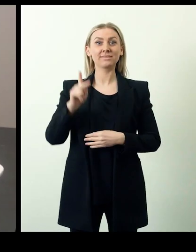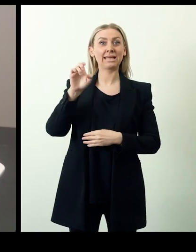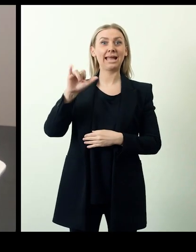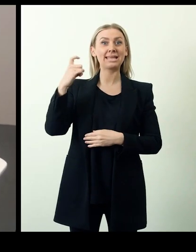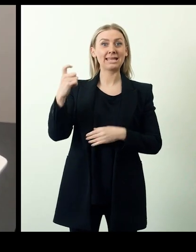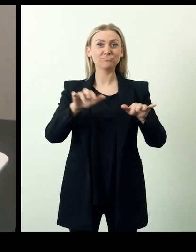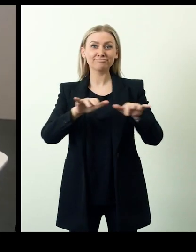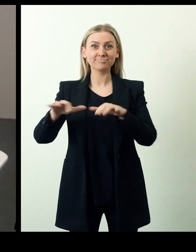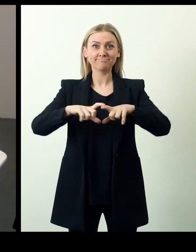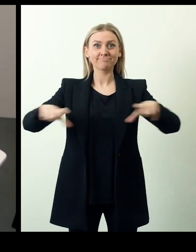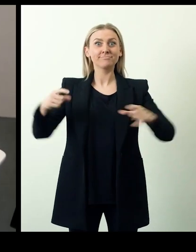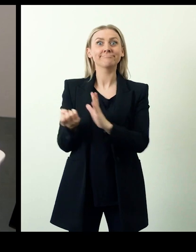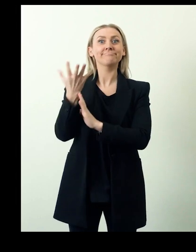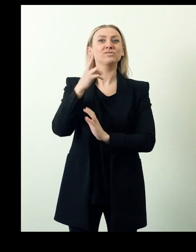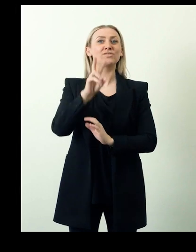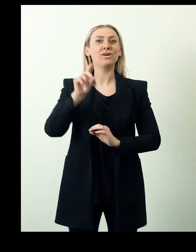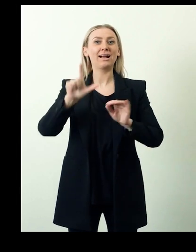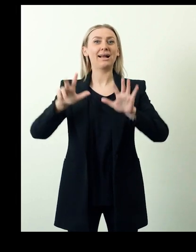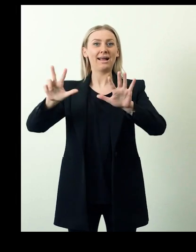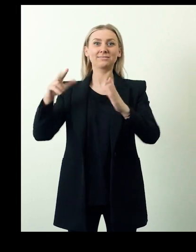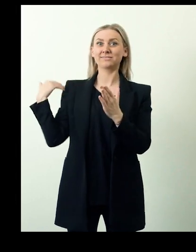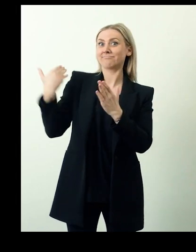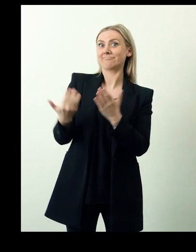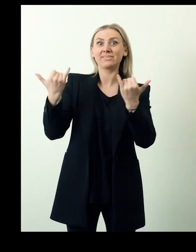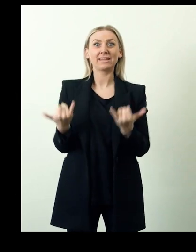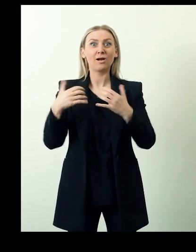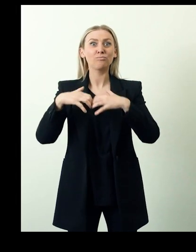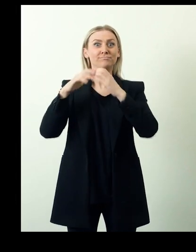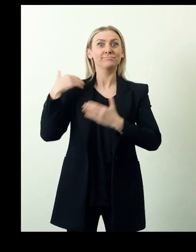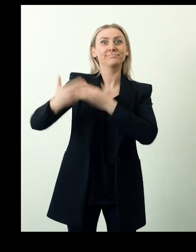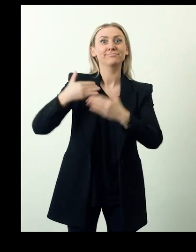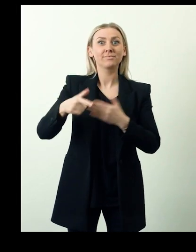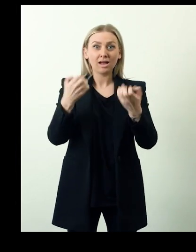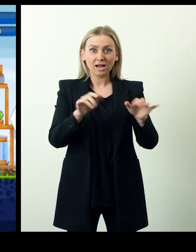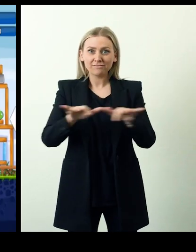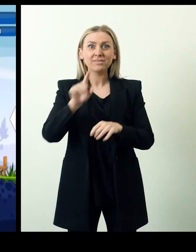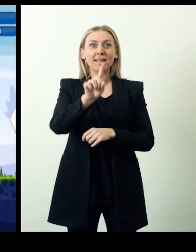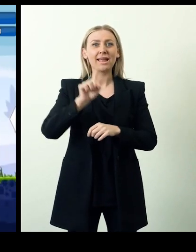The Key-X Smart keyboard launched in 2018 by multinational startup Key2 enable has just 11 touch